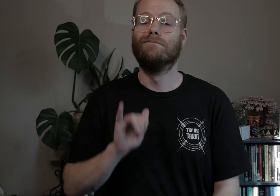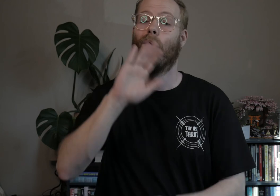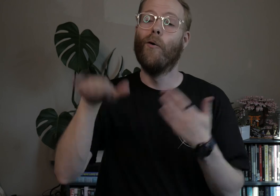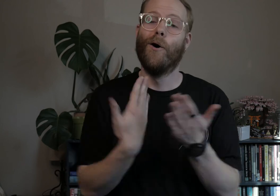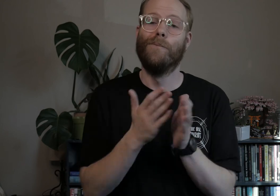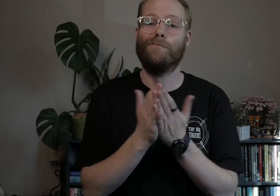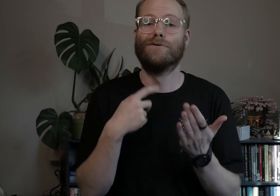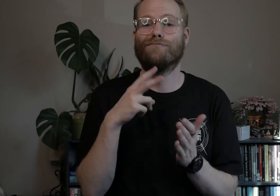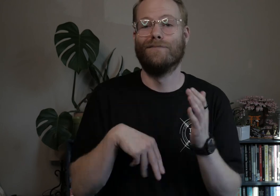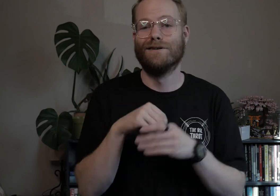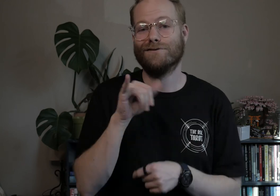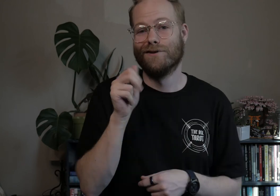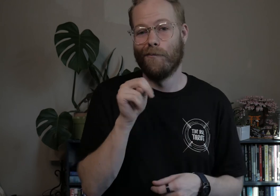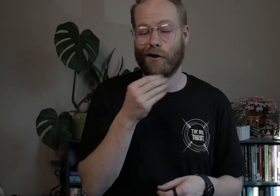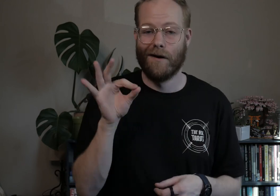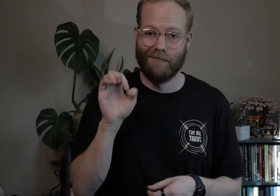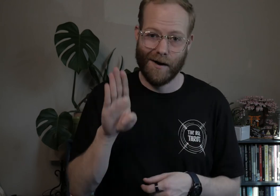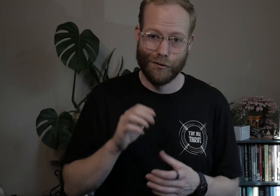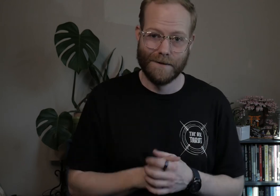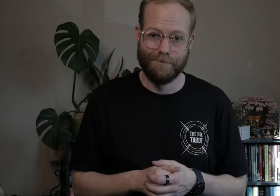That’s all of the books I read in January and February!